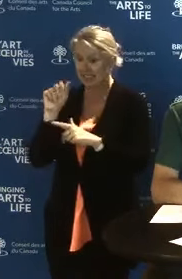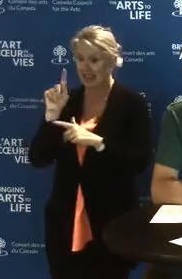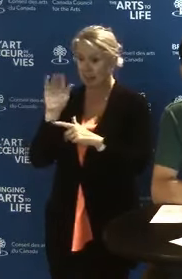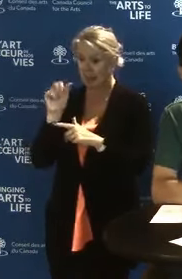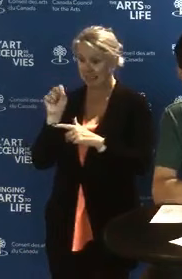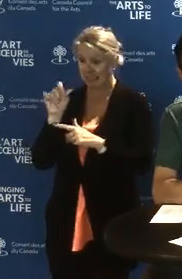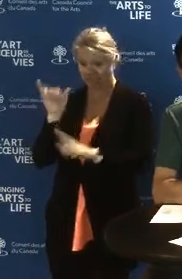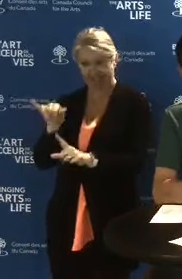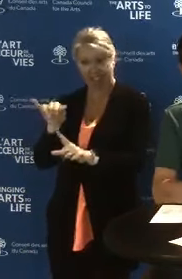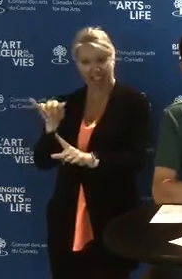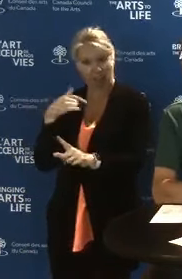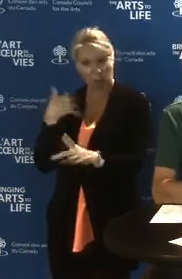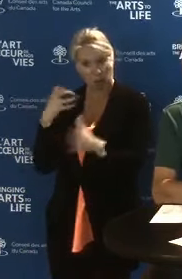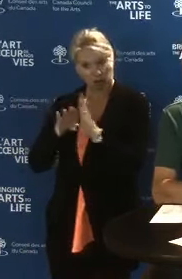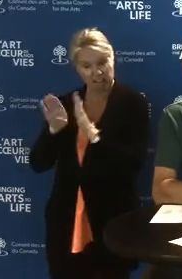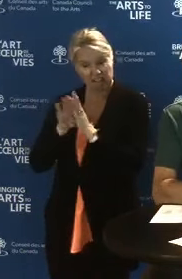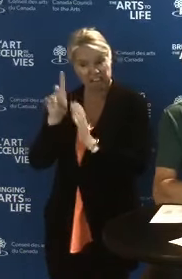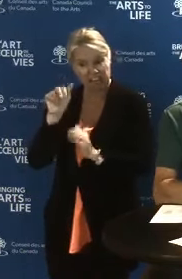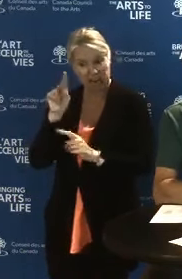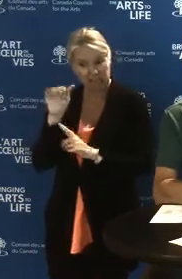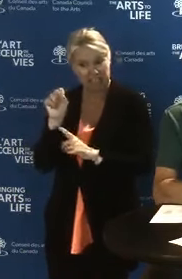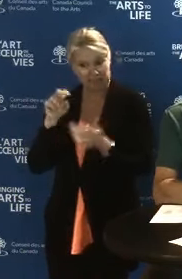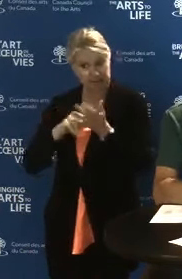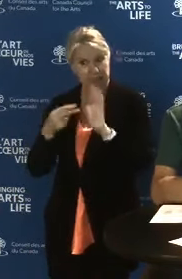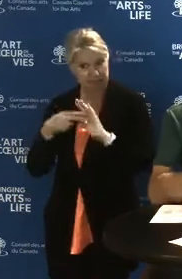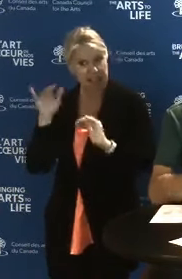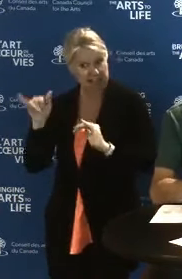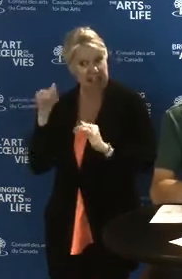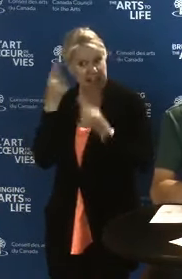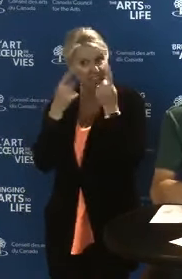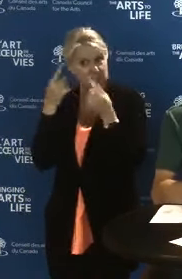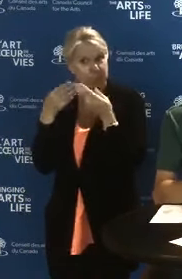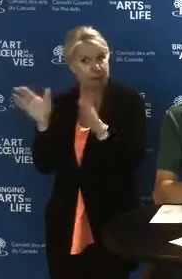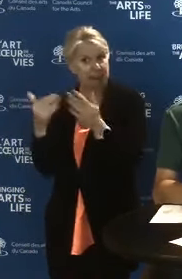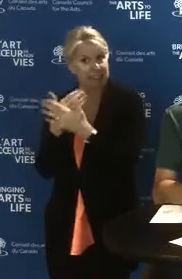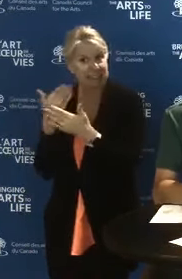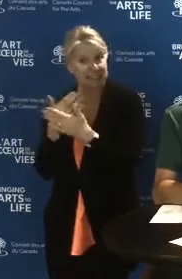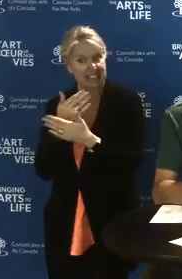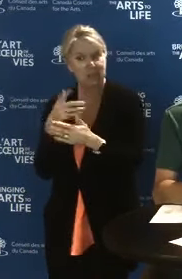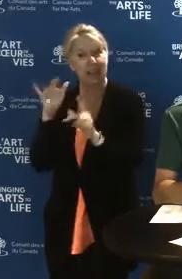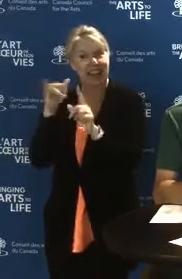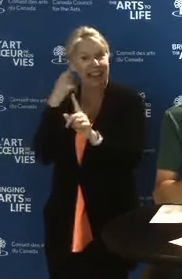If building a database is the angle, then no it's not eligible.